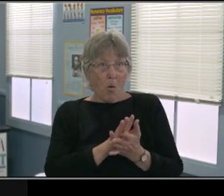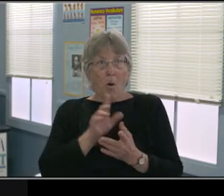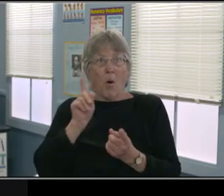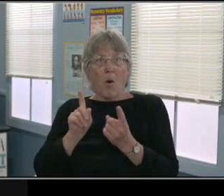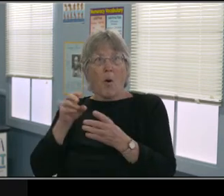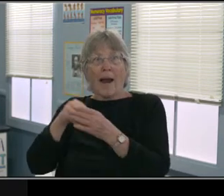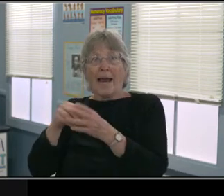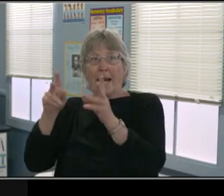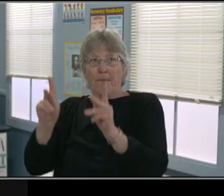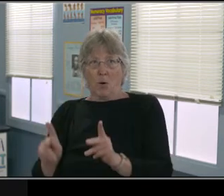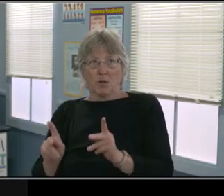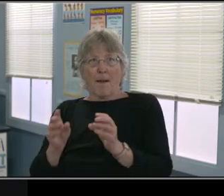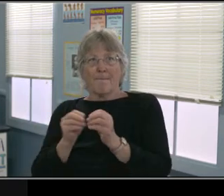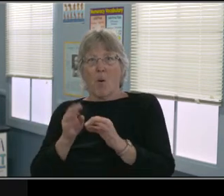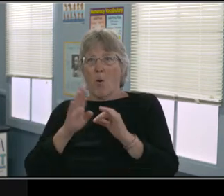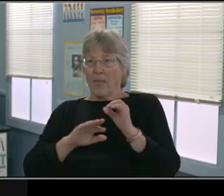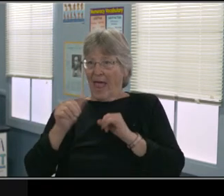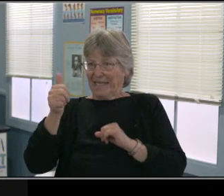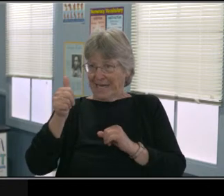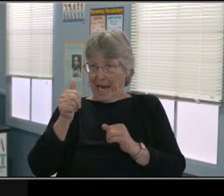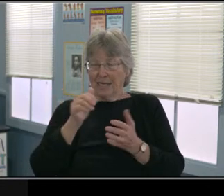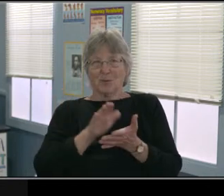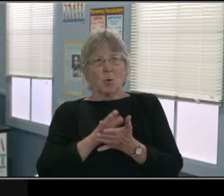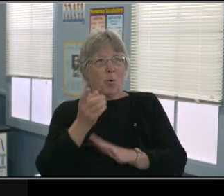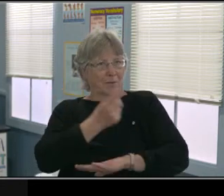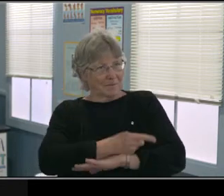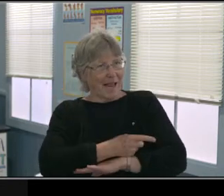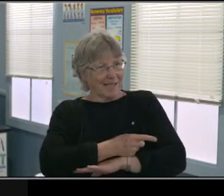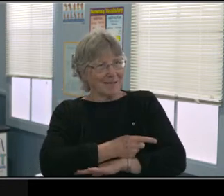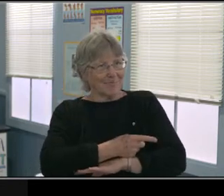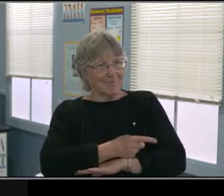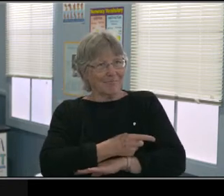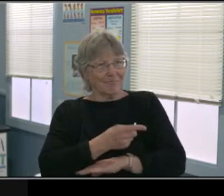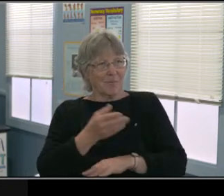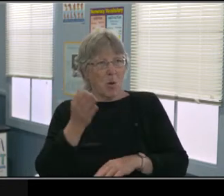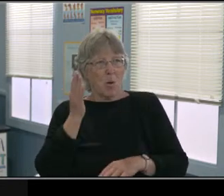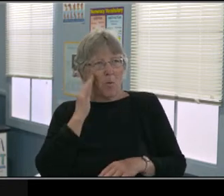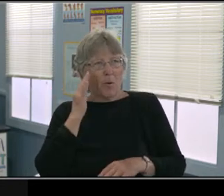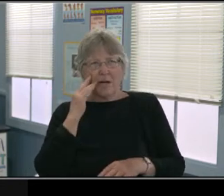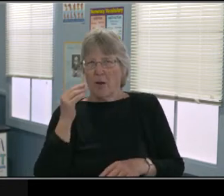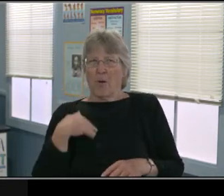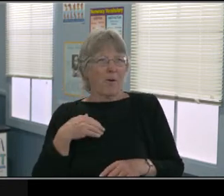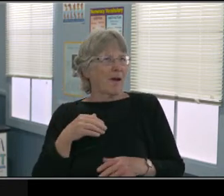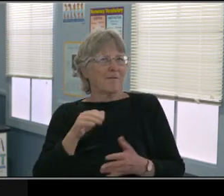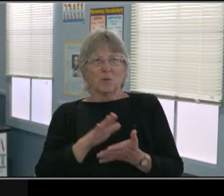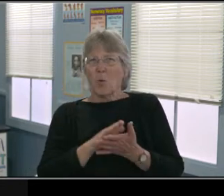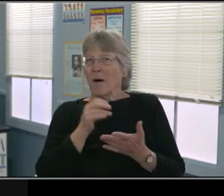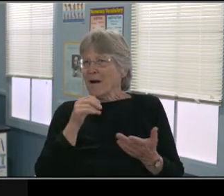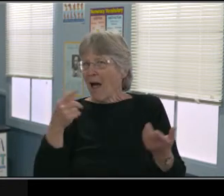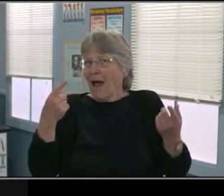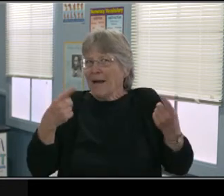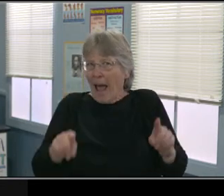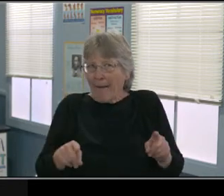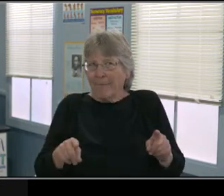This is the next paragraph in that statement. And rather than highlighting everything, I just highlighted the first most important sentence.